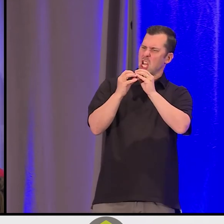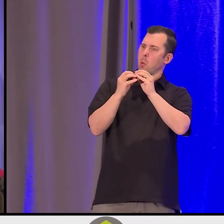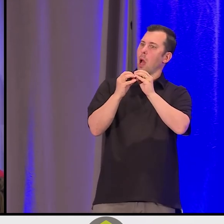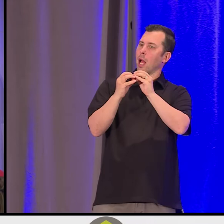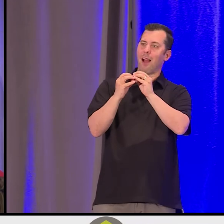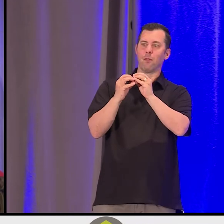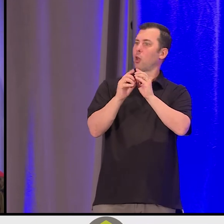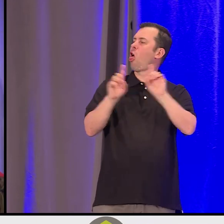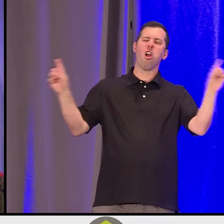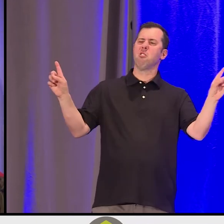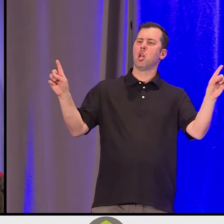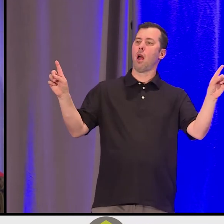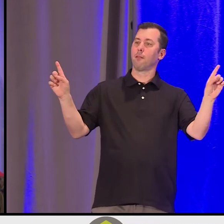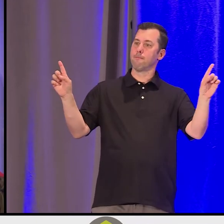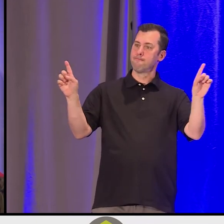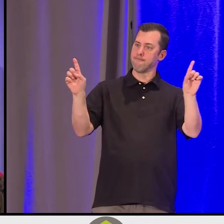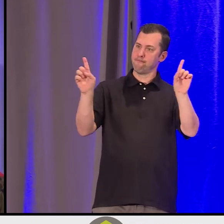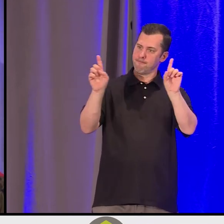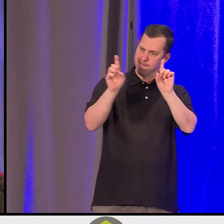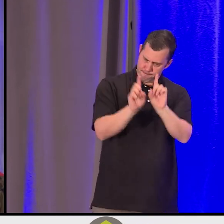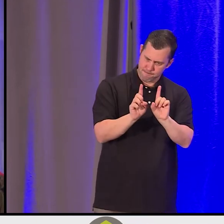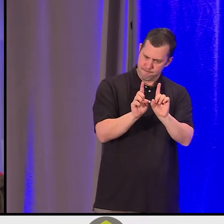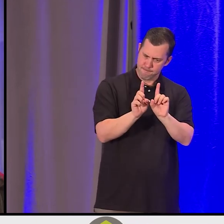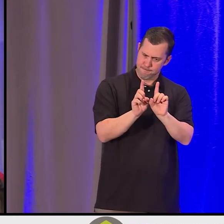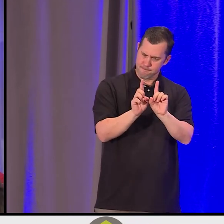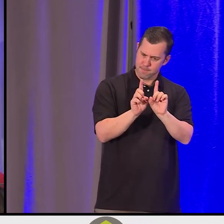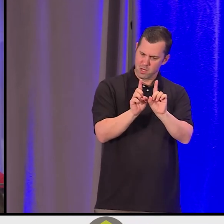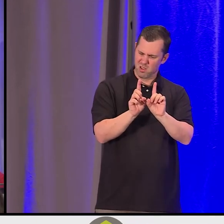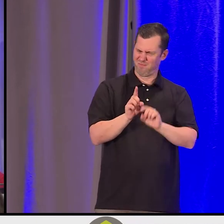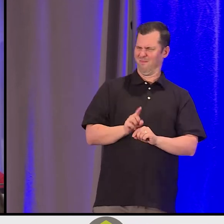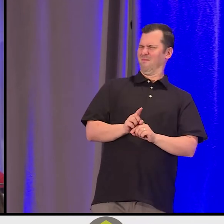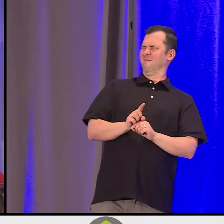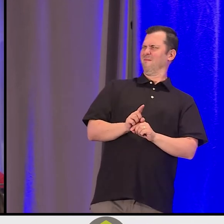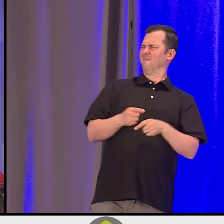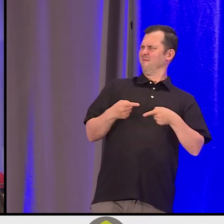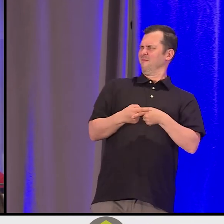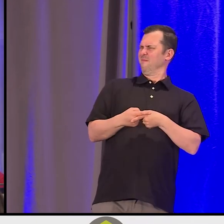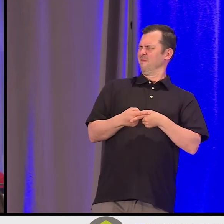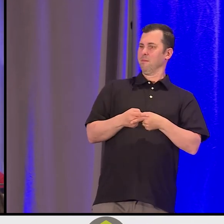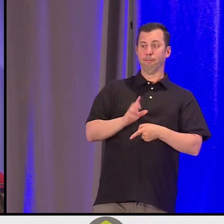and lay back down for a while and stare at the stars. And so then it led us to think and reflect